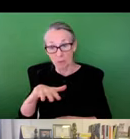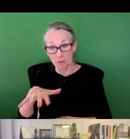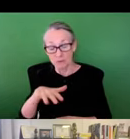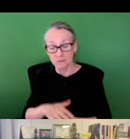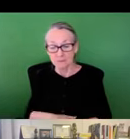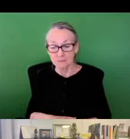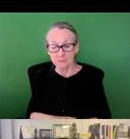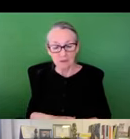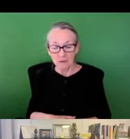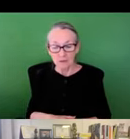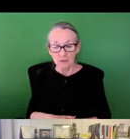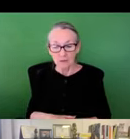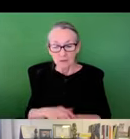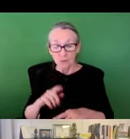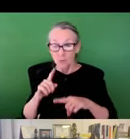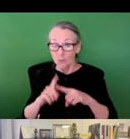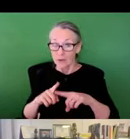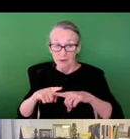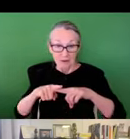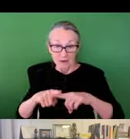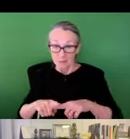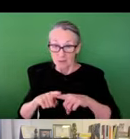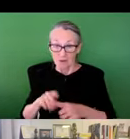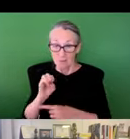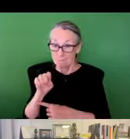looks like across neighborhoods. However,